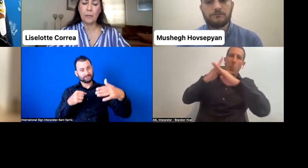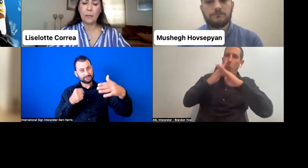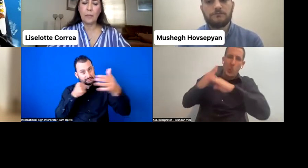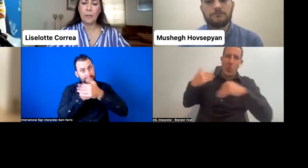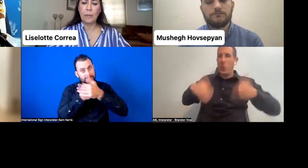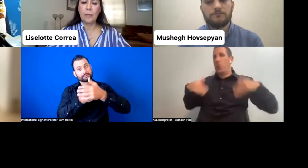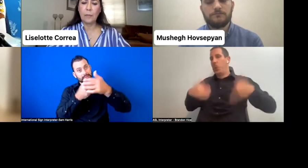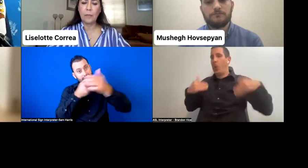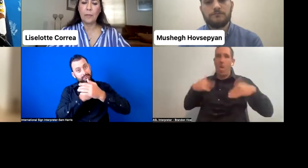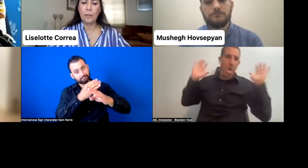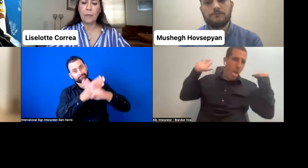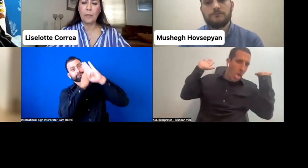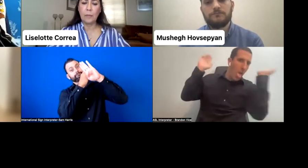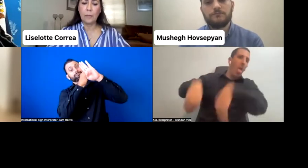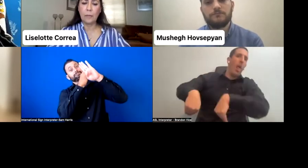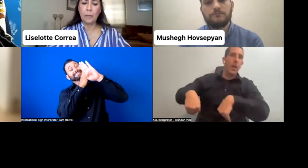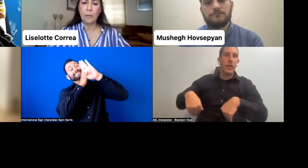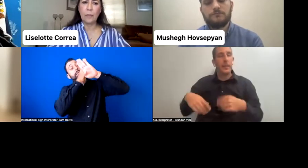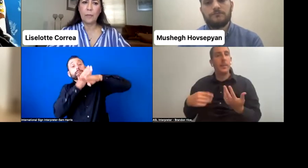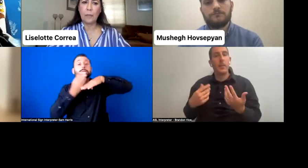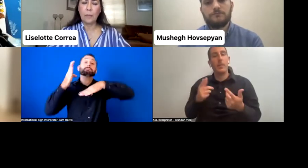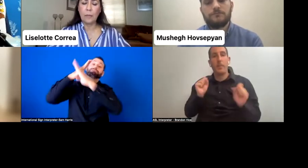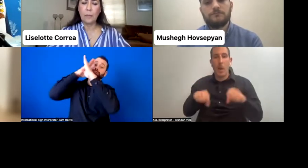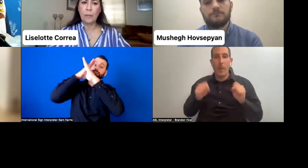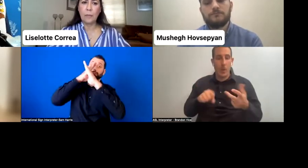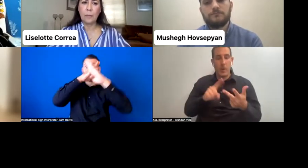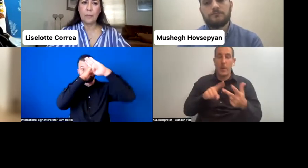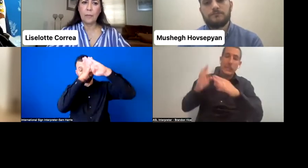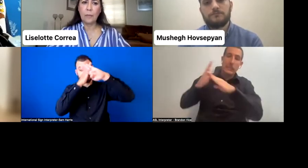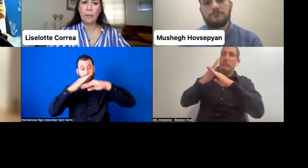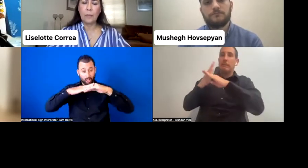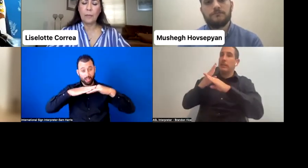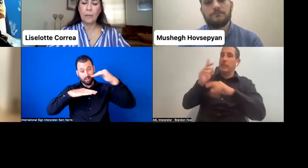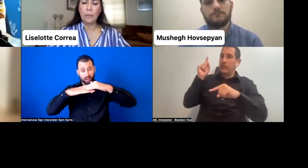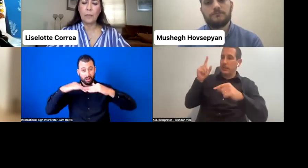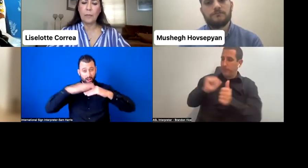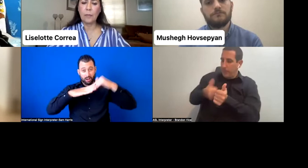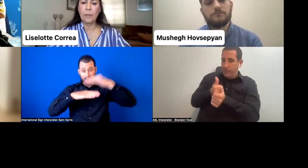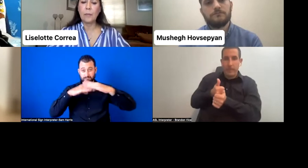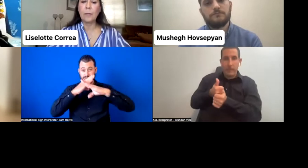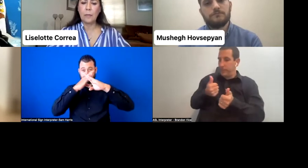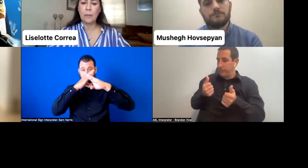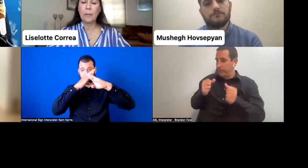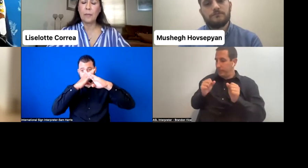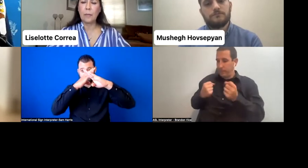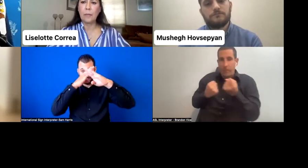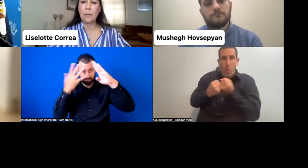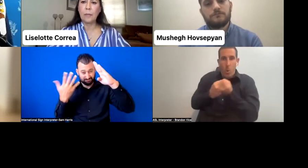They're not going to have the economic resources to actually run for office. There are so many layers to this. And I think it's important for us,